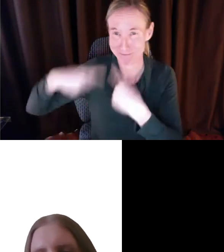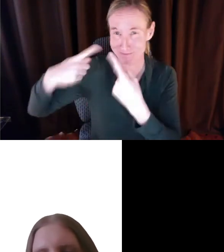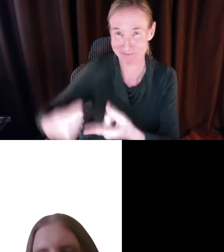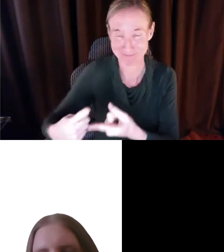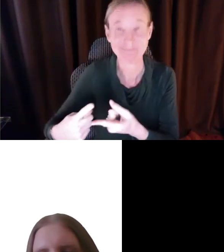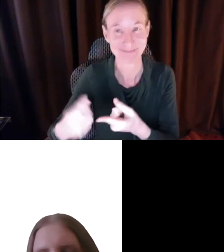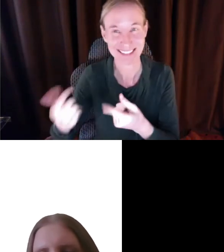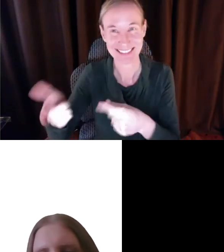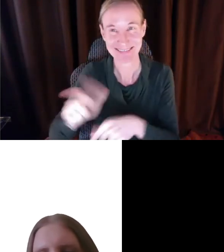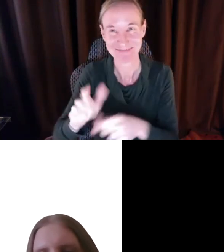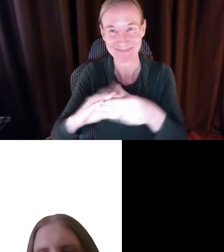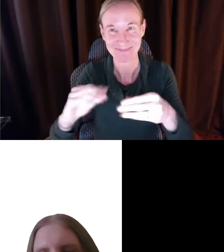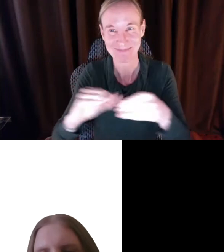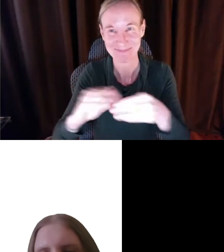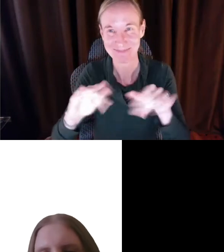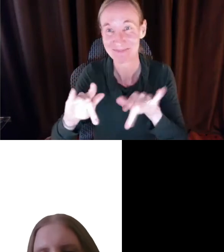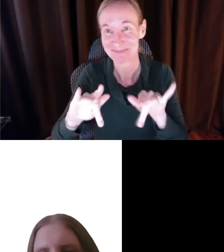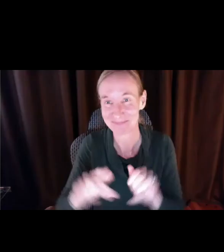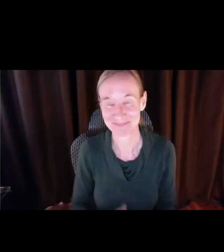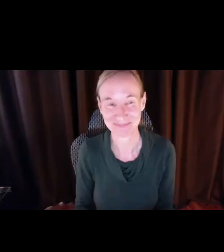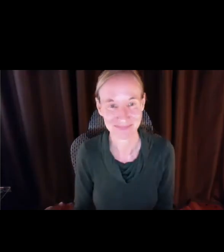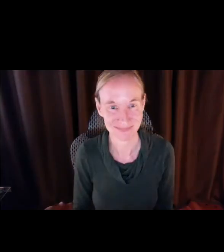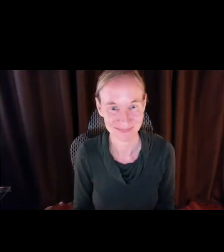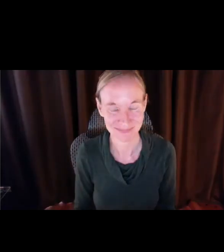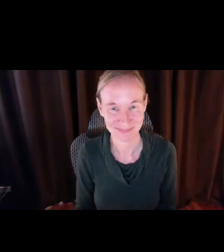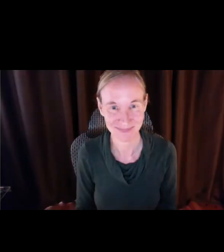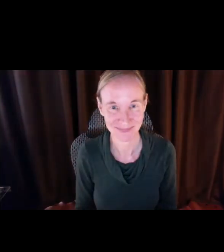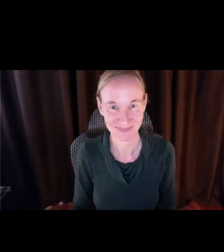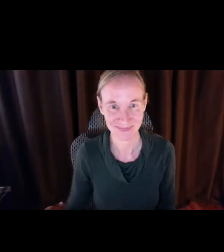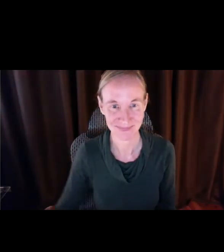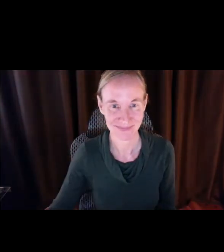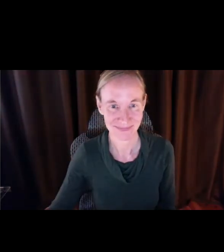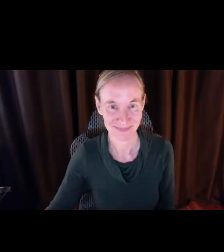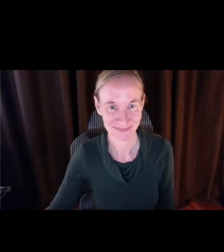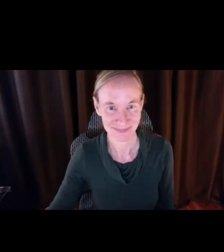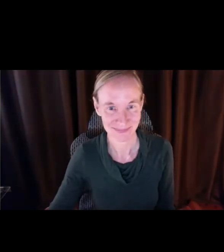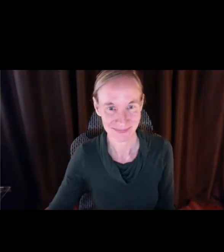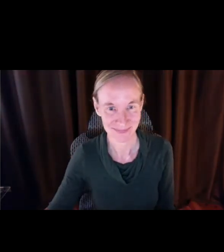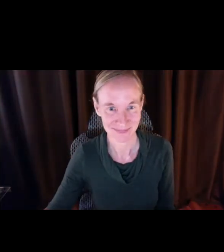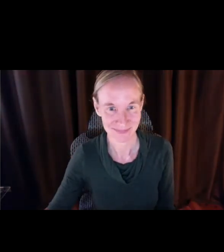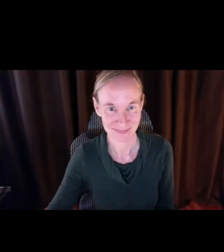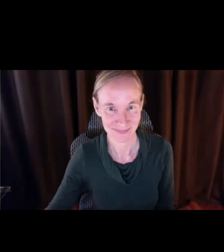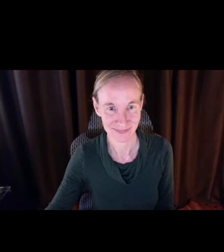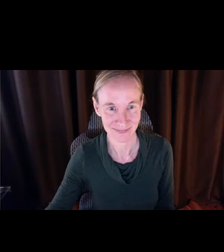officer. So we have so much to thank him for. He has been such a champion for fair pay for home care. Let's her from